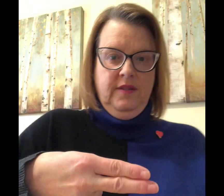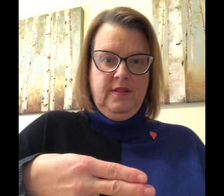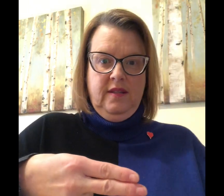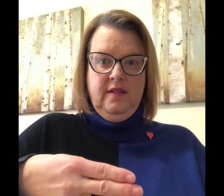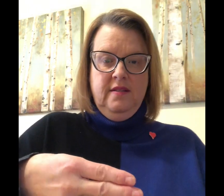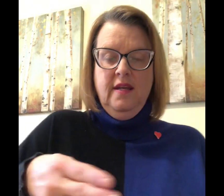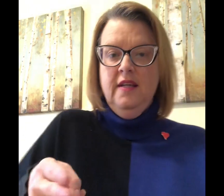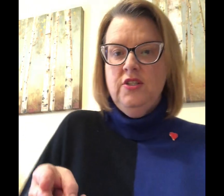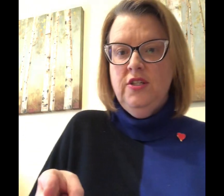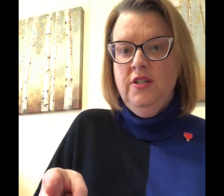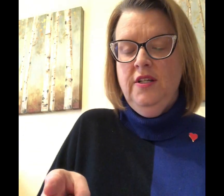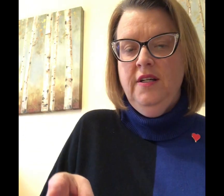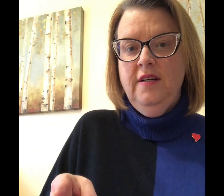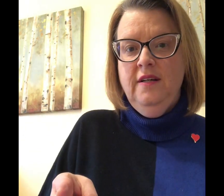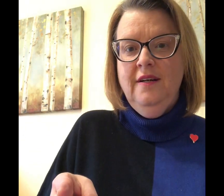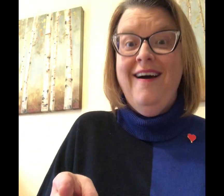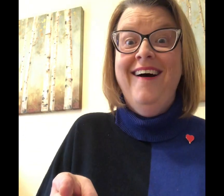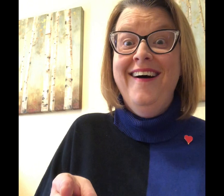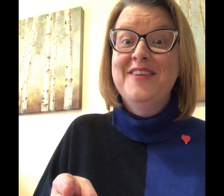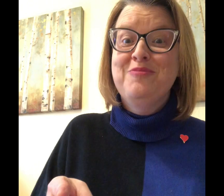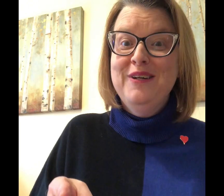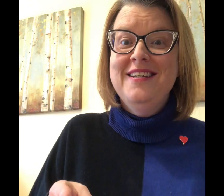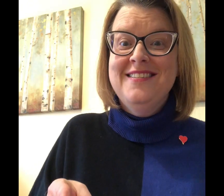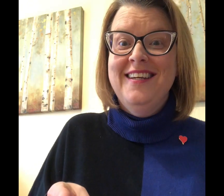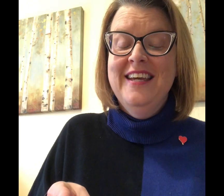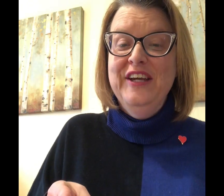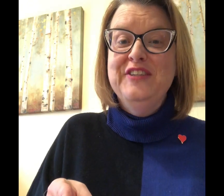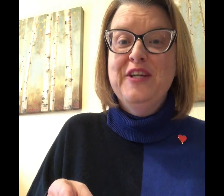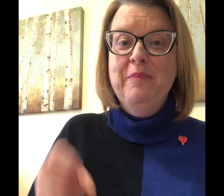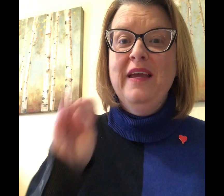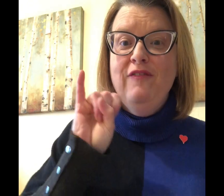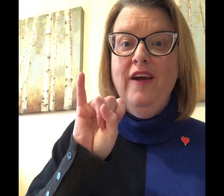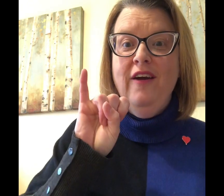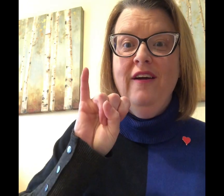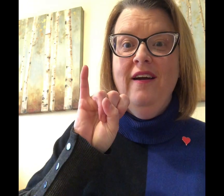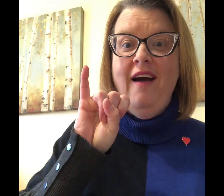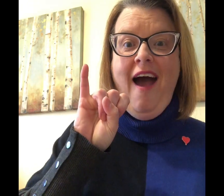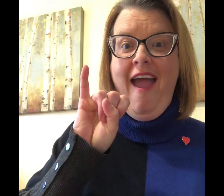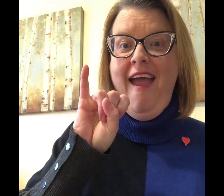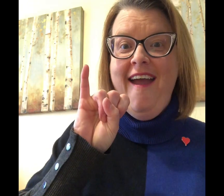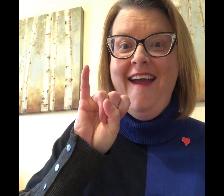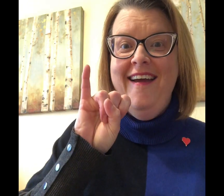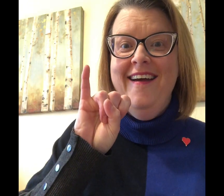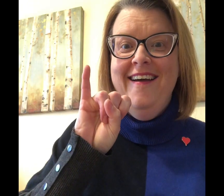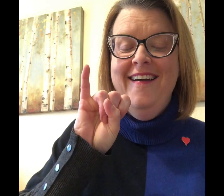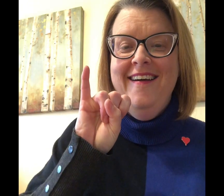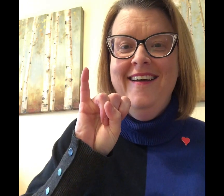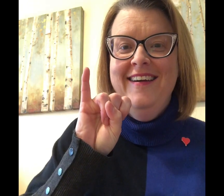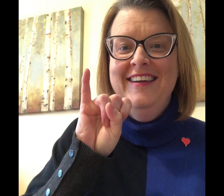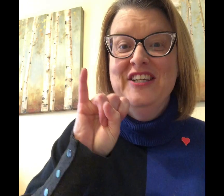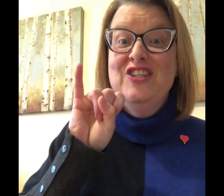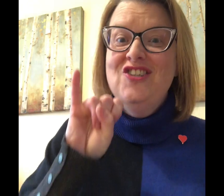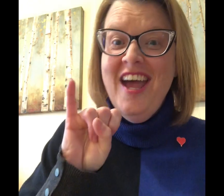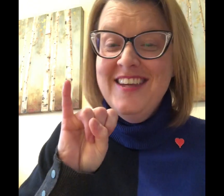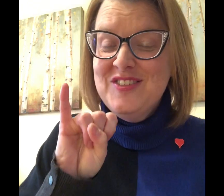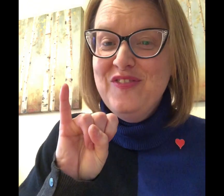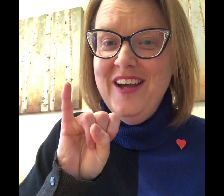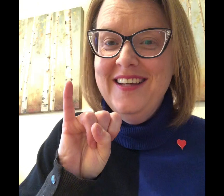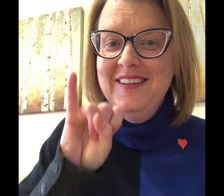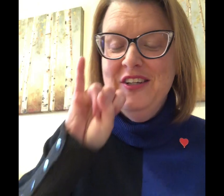looks like this H. I is pretty easy you take your pinky finger I J is fun cuz